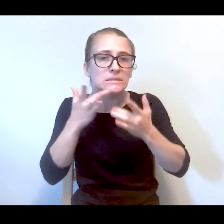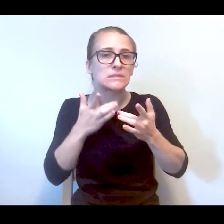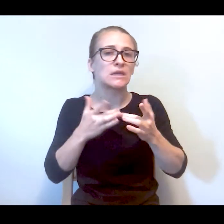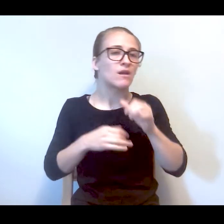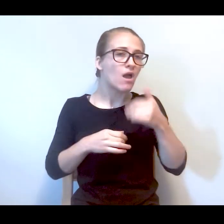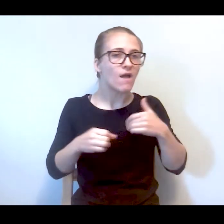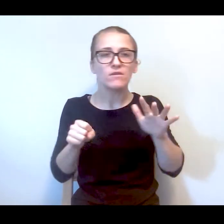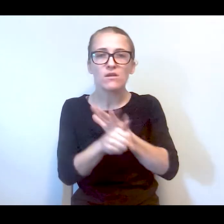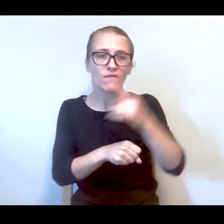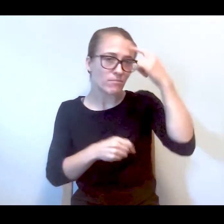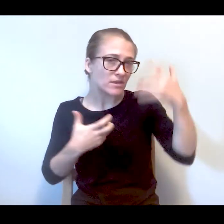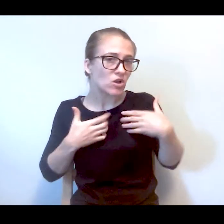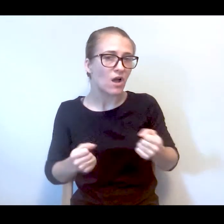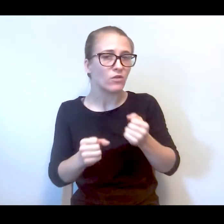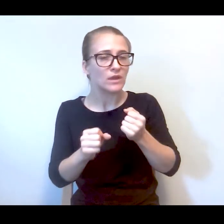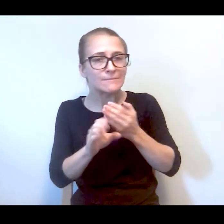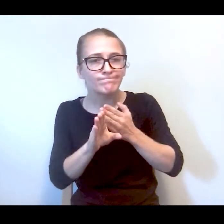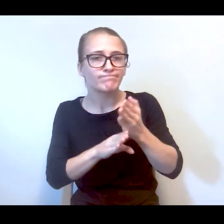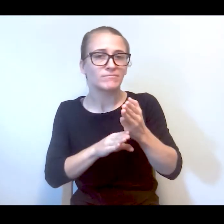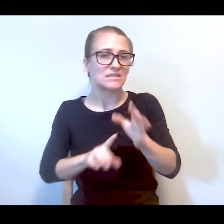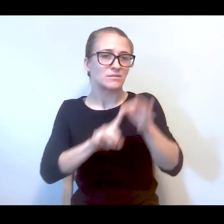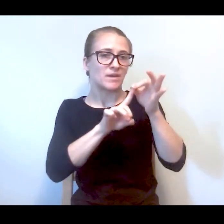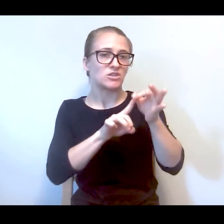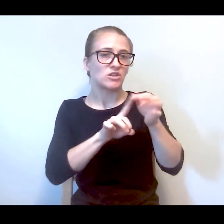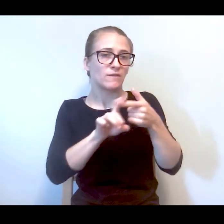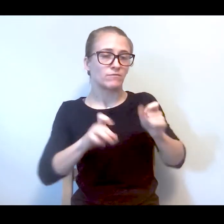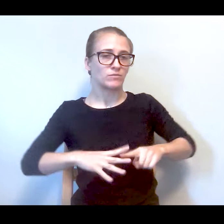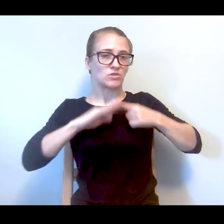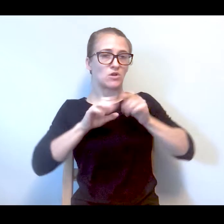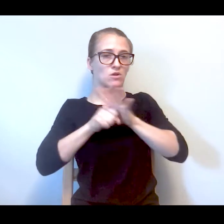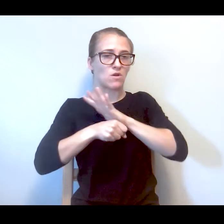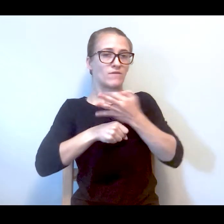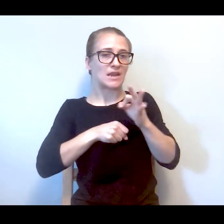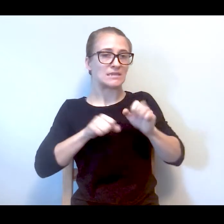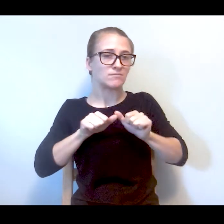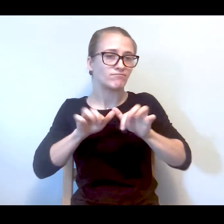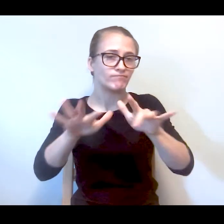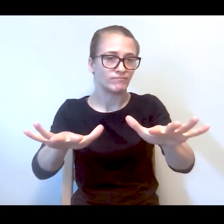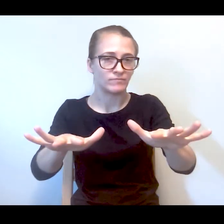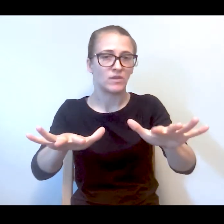Shortage of mental health professionals we have especially now since the COVID pandemic.